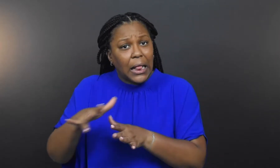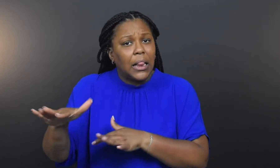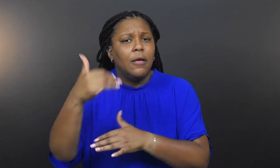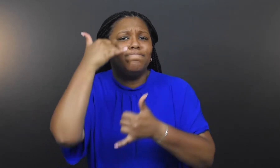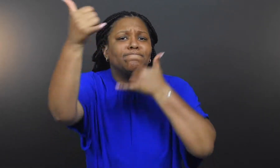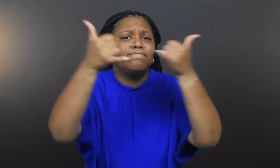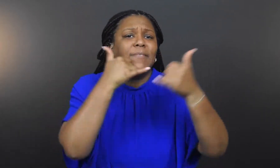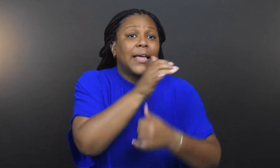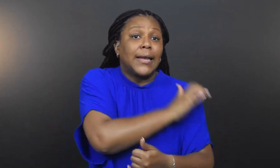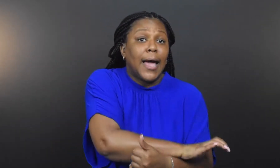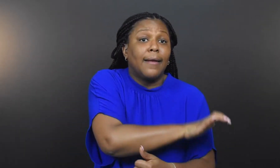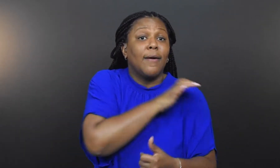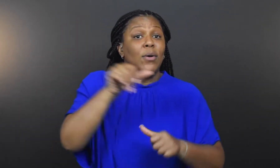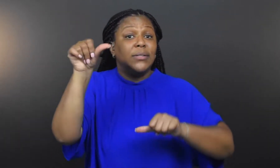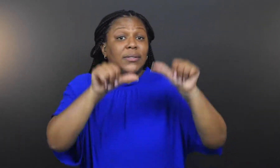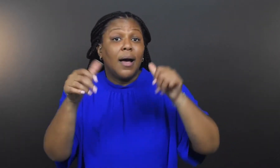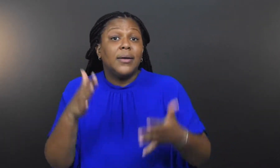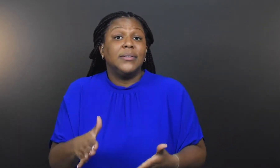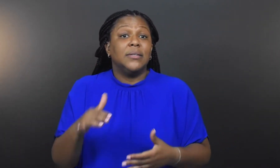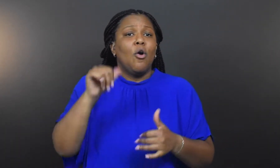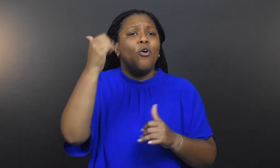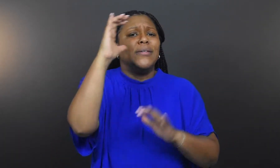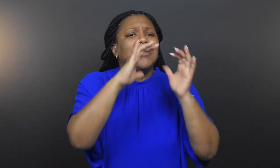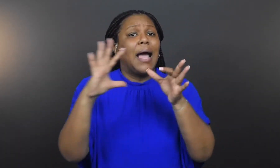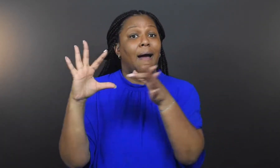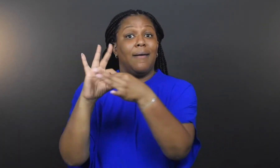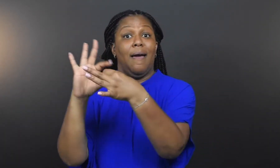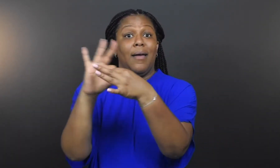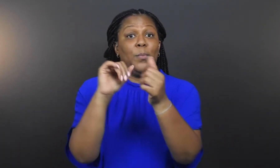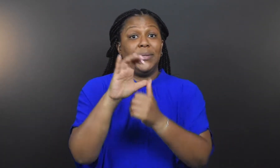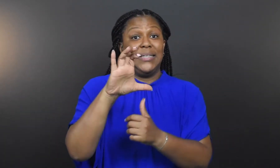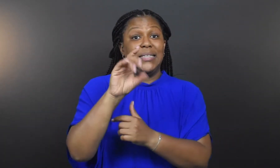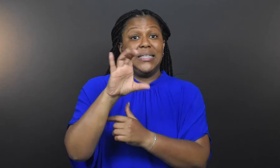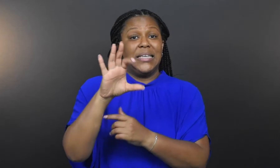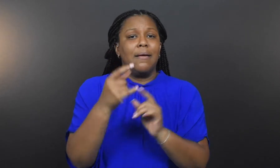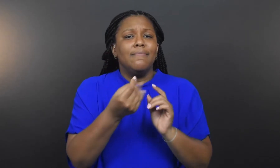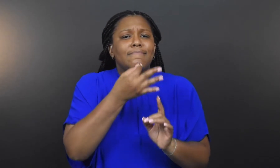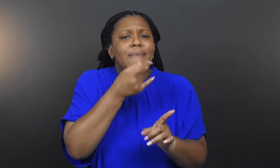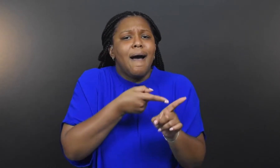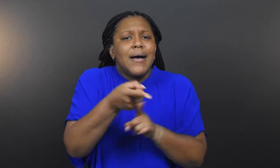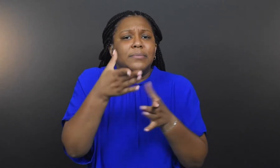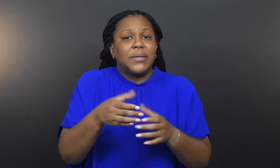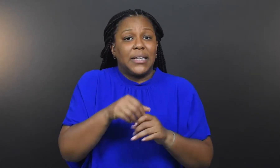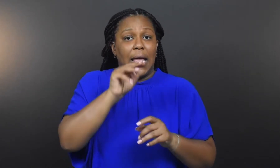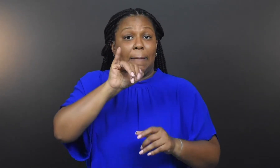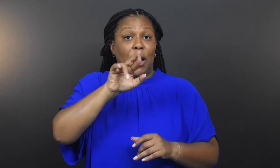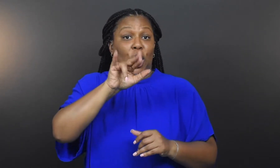He fielded calls from clinicians, scientists, and others seeking to connect with CDC experts